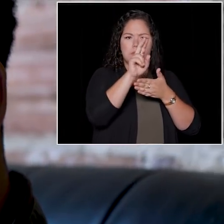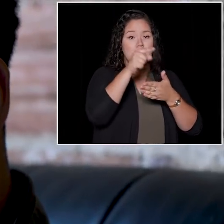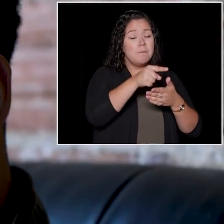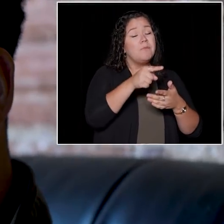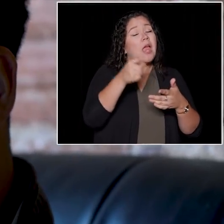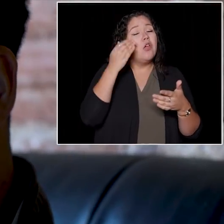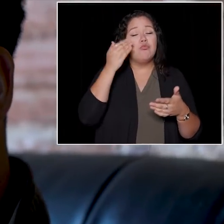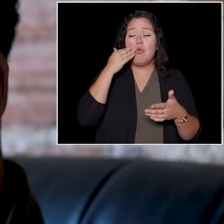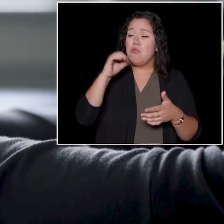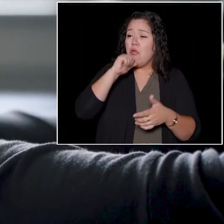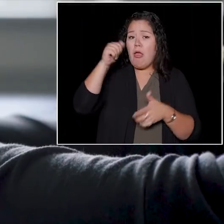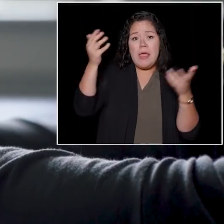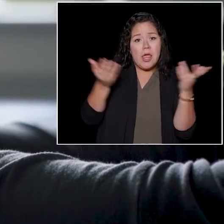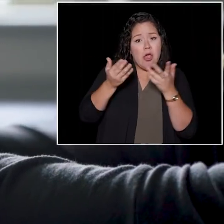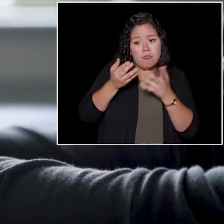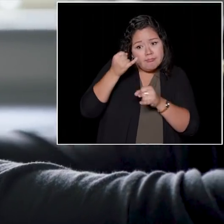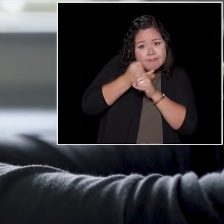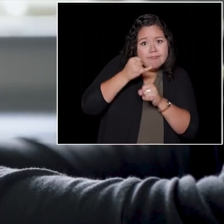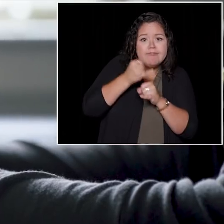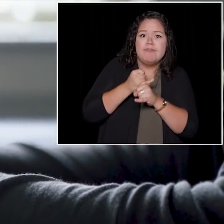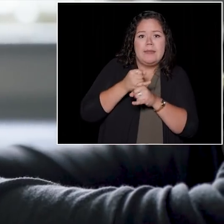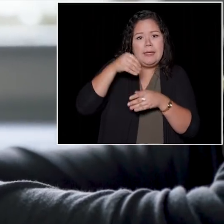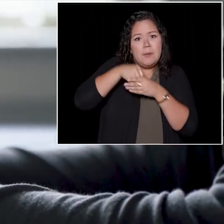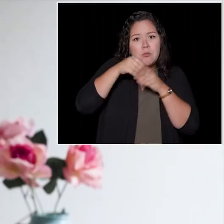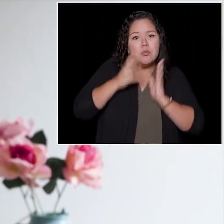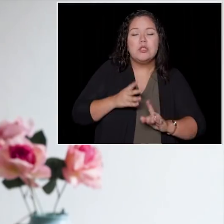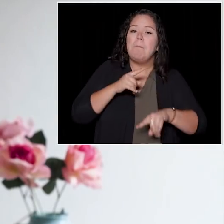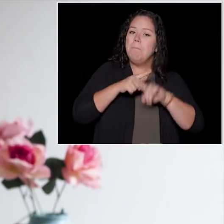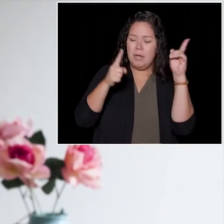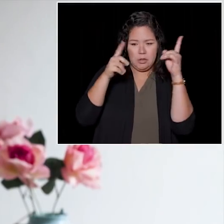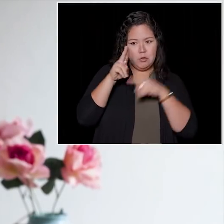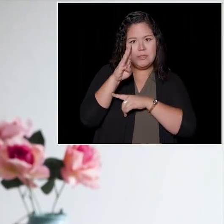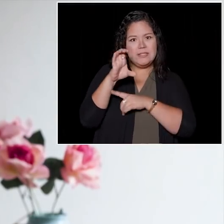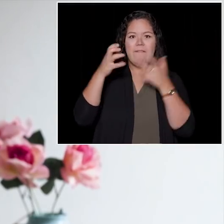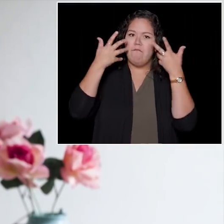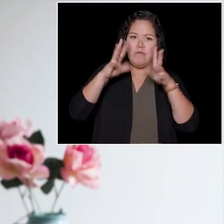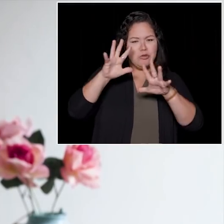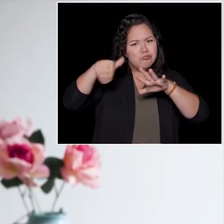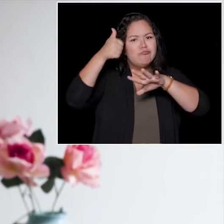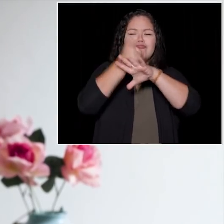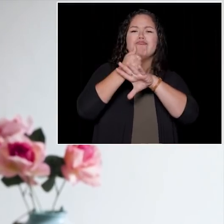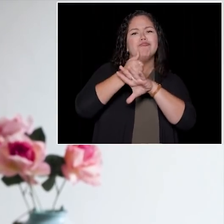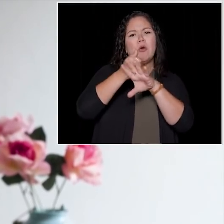And while you aren't here in person, UBC has created a way to transport you.